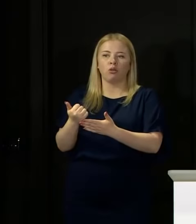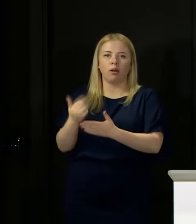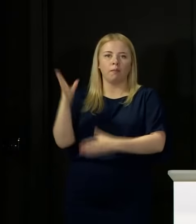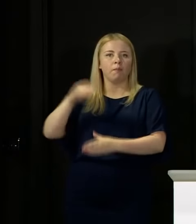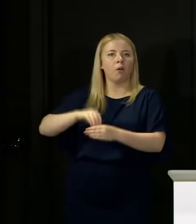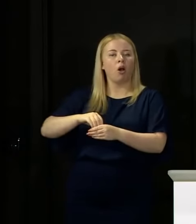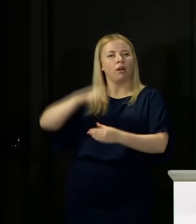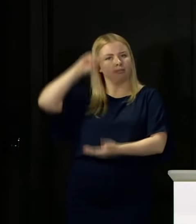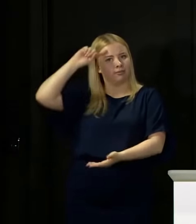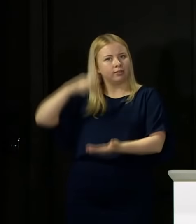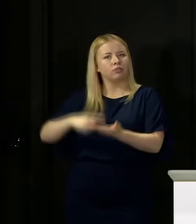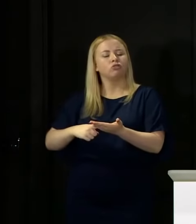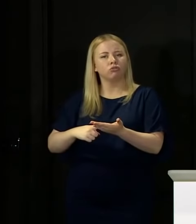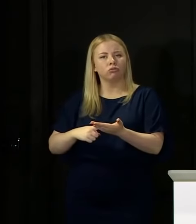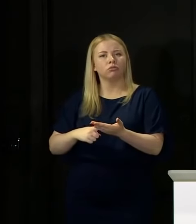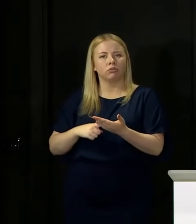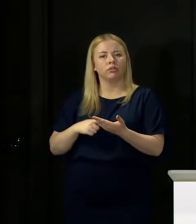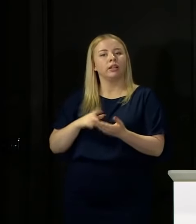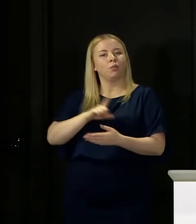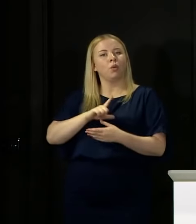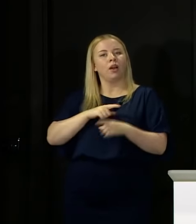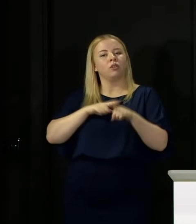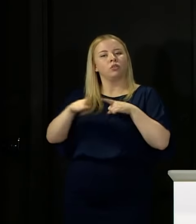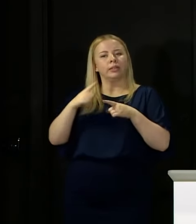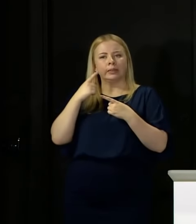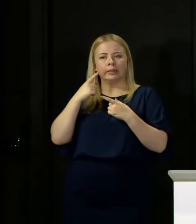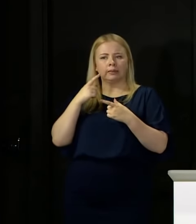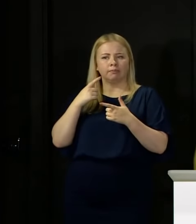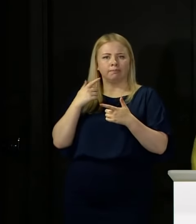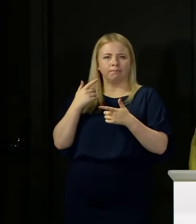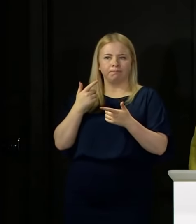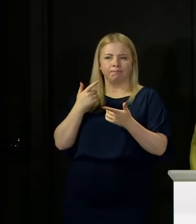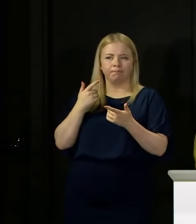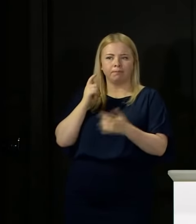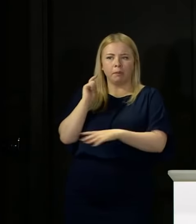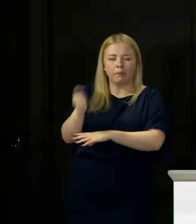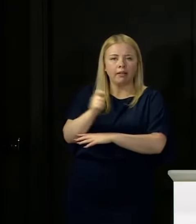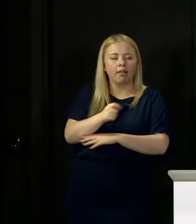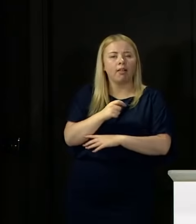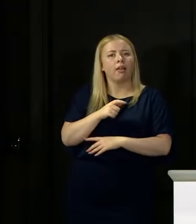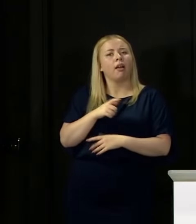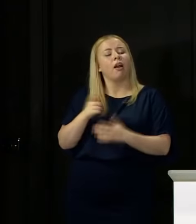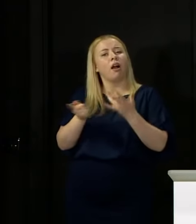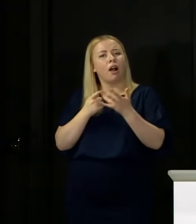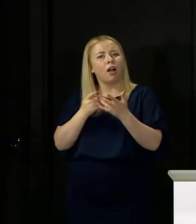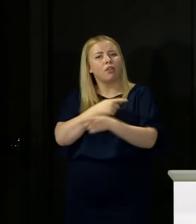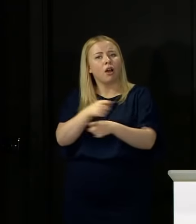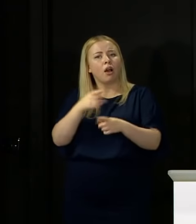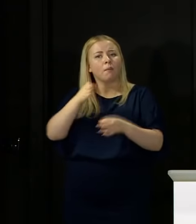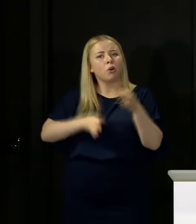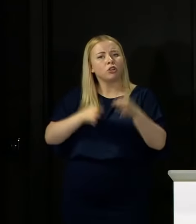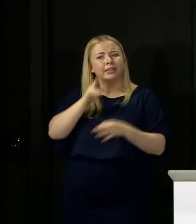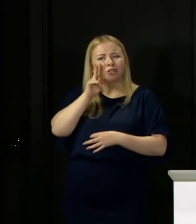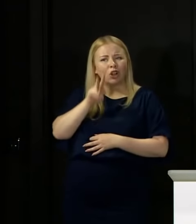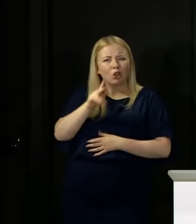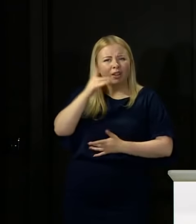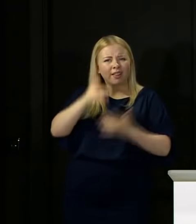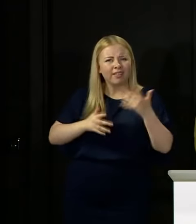That is what we are seeking to do. I would encourage opposition politicians to look at the figures and ask themselves some